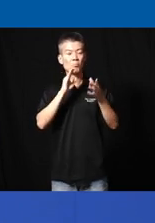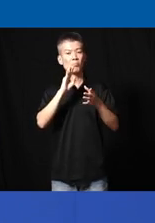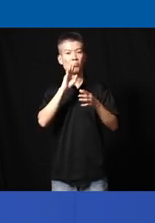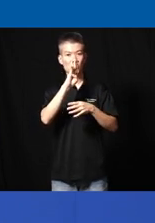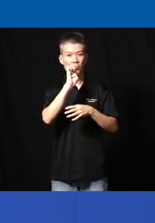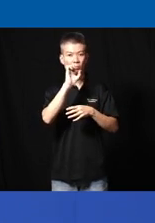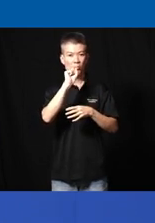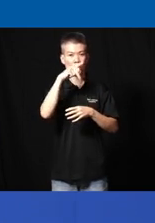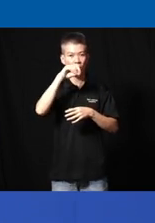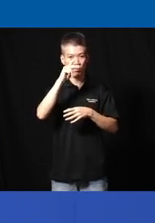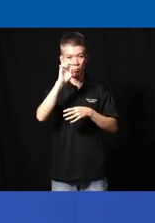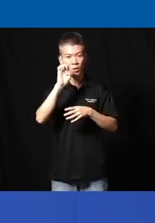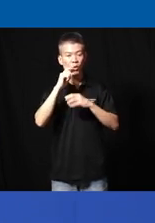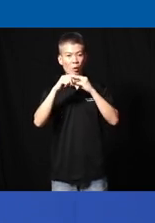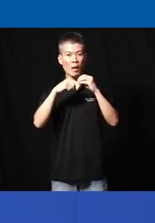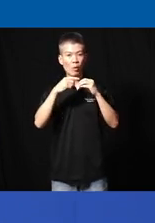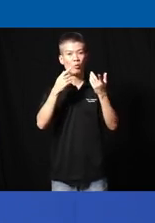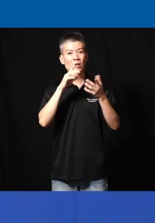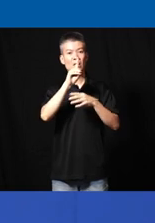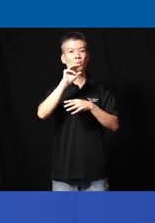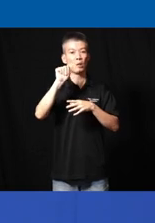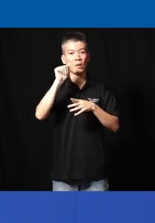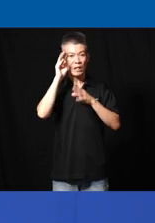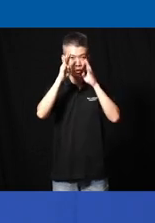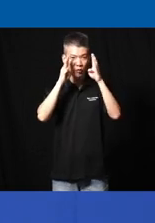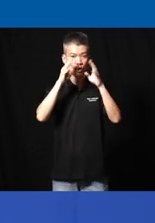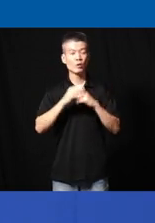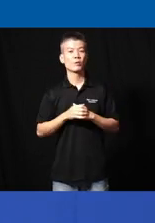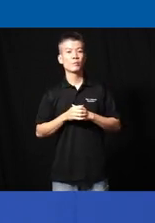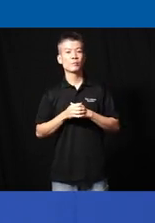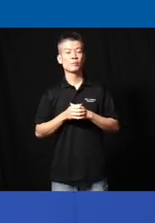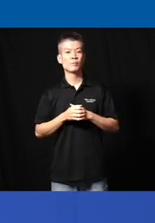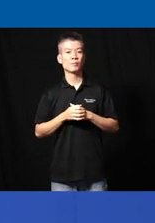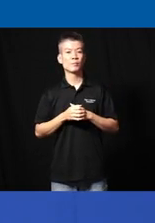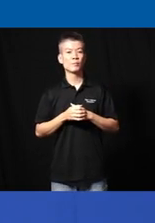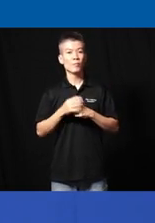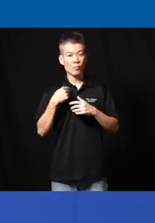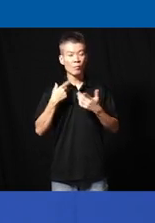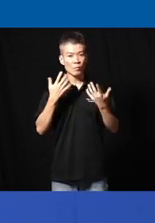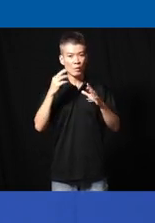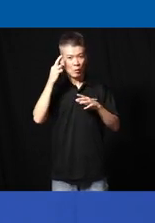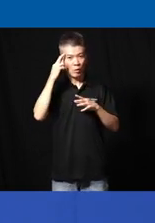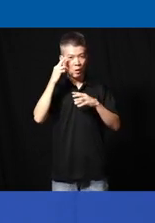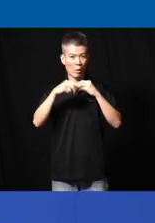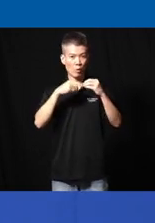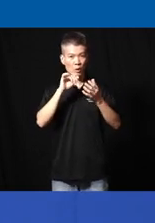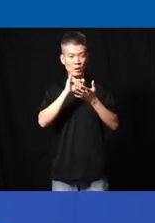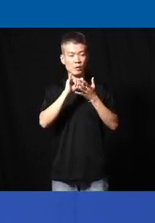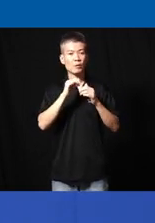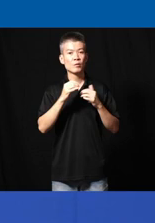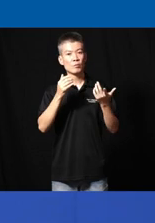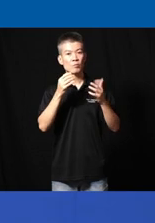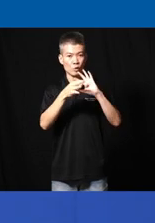right for if you're talking about uh disability Innovations um I was reminded about this uh story